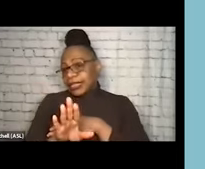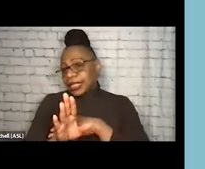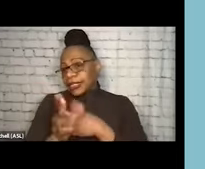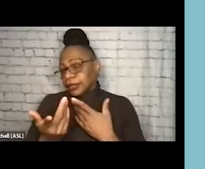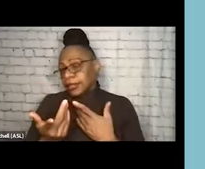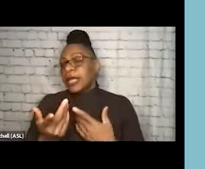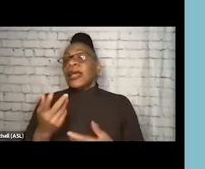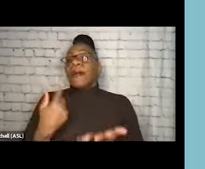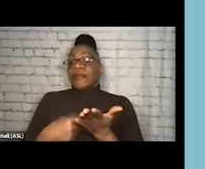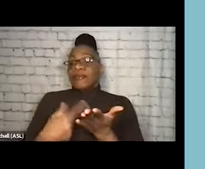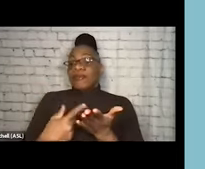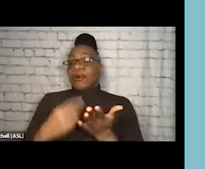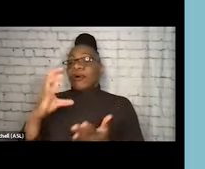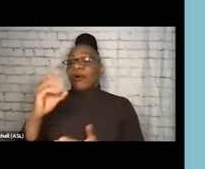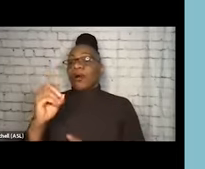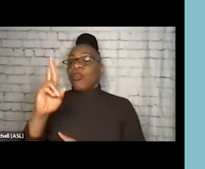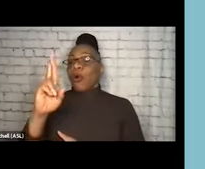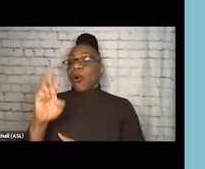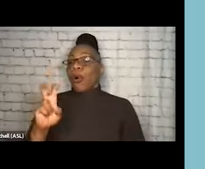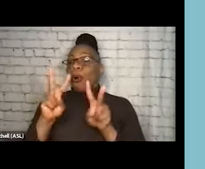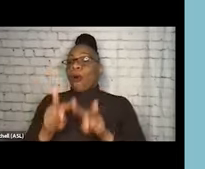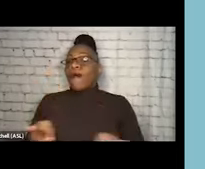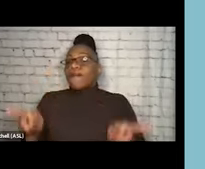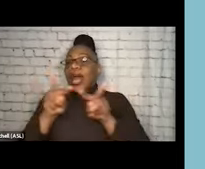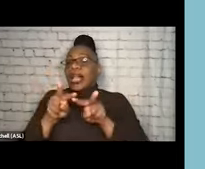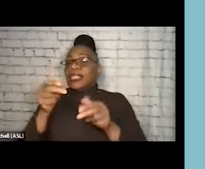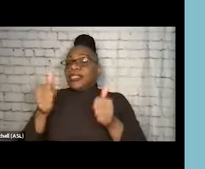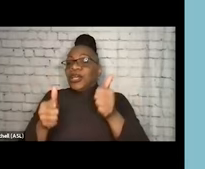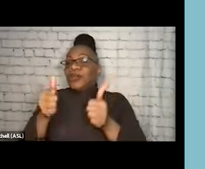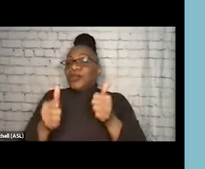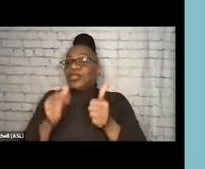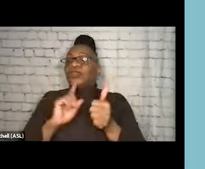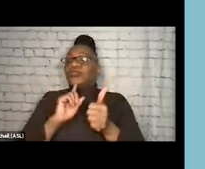and what core values we really need to hold onto to deliver this work in a meaningful way